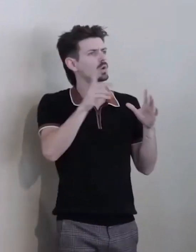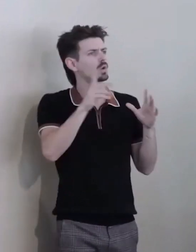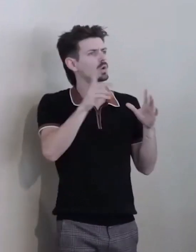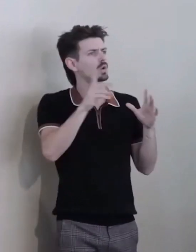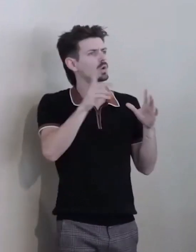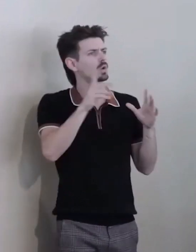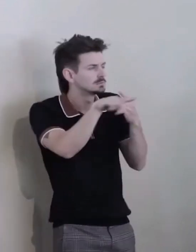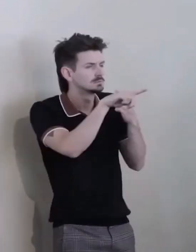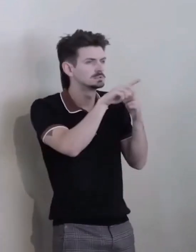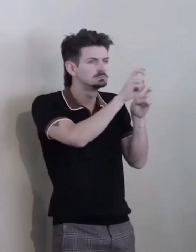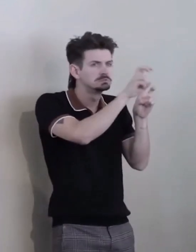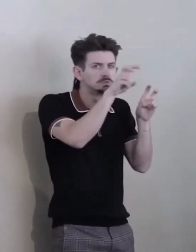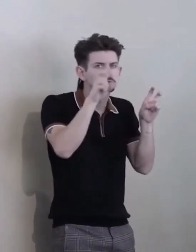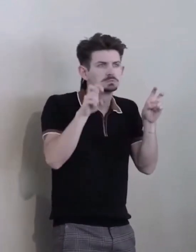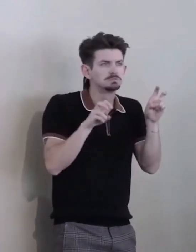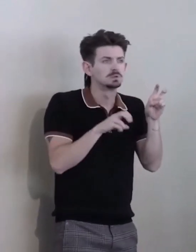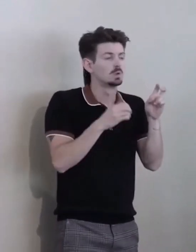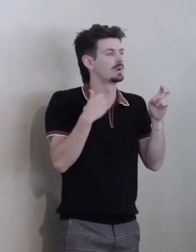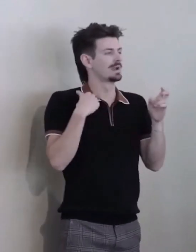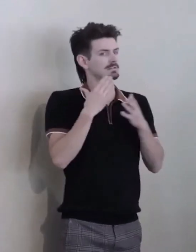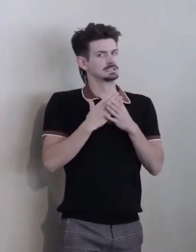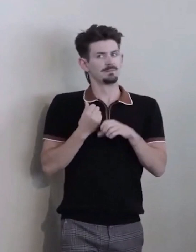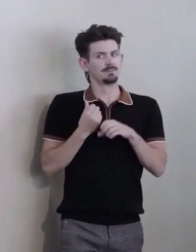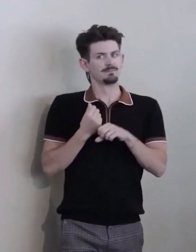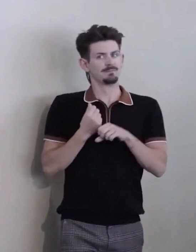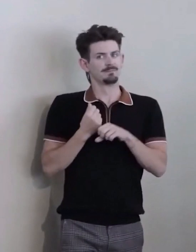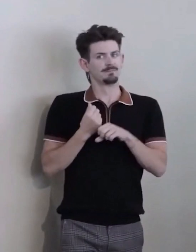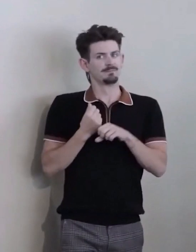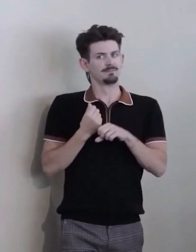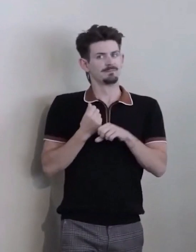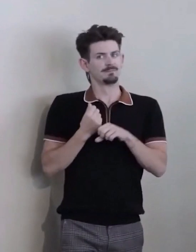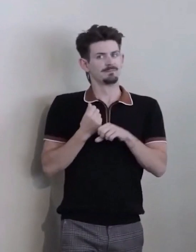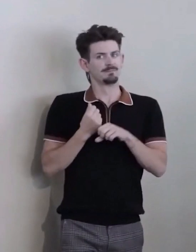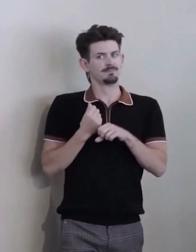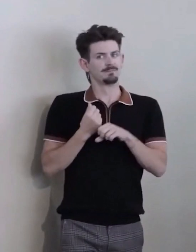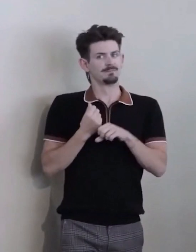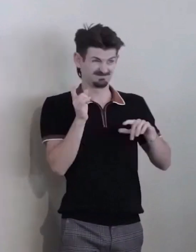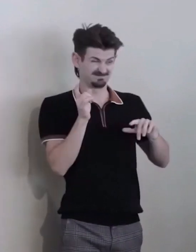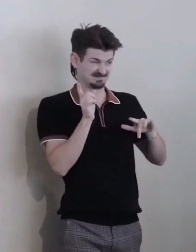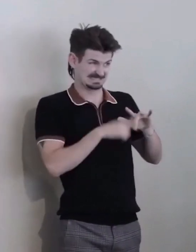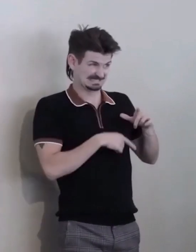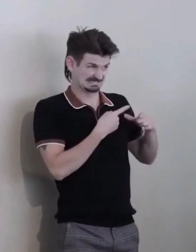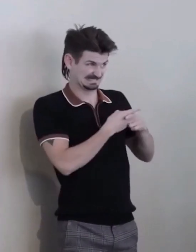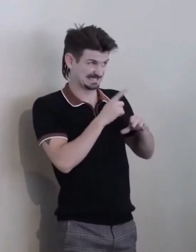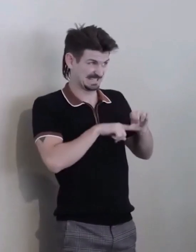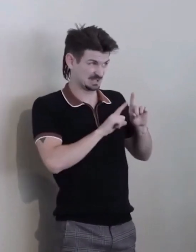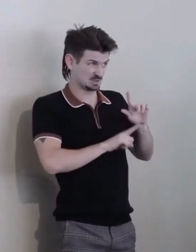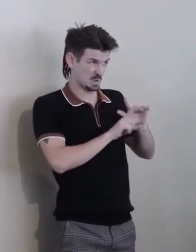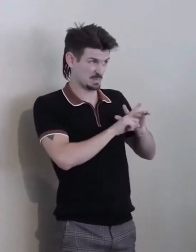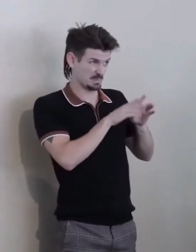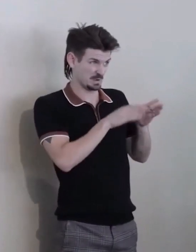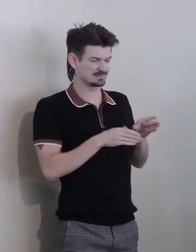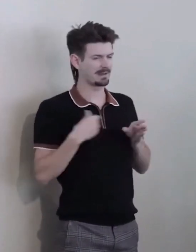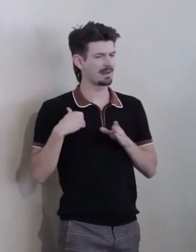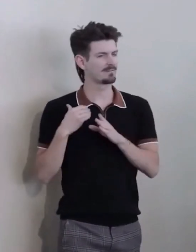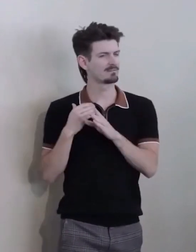We have some virtual stops if you're unable to attend in person, and we want to hear from you what it is that you want,